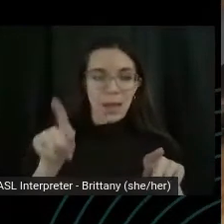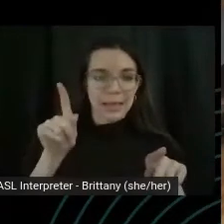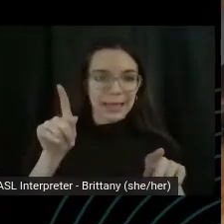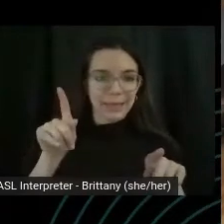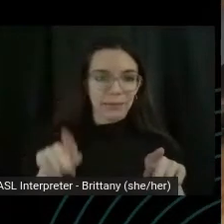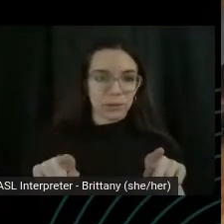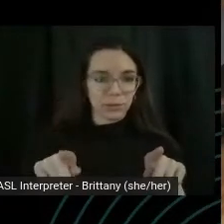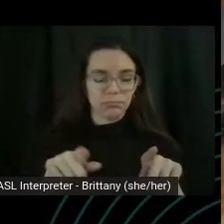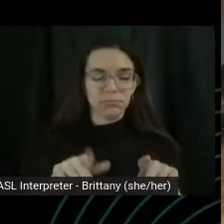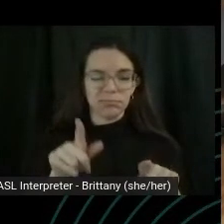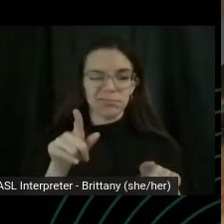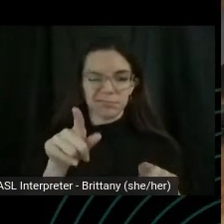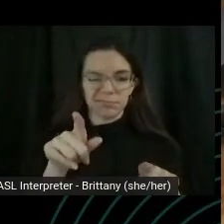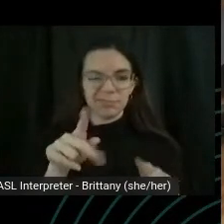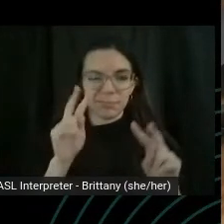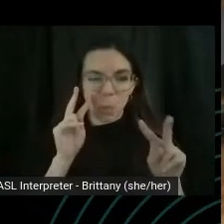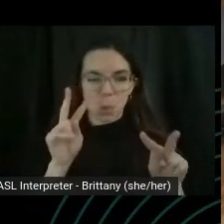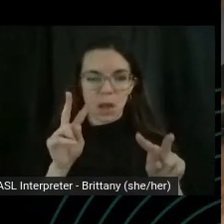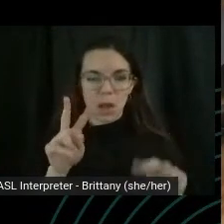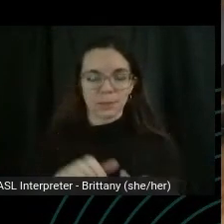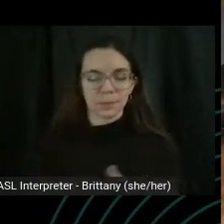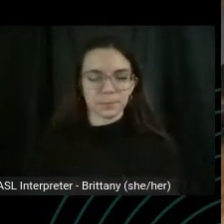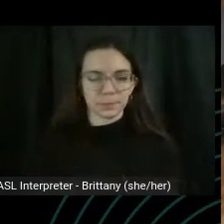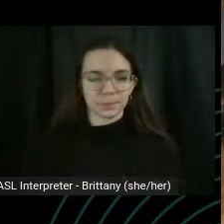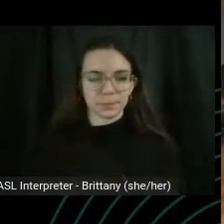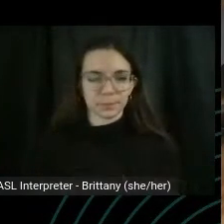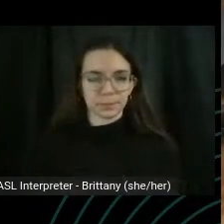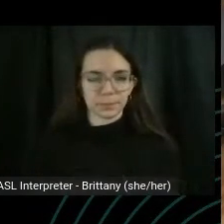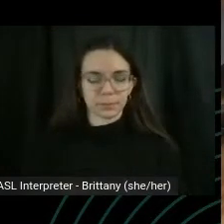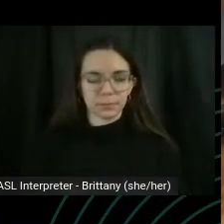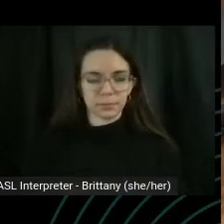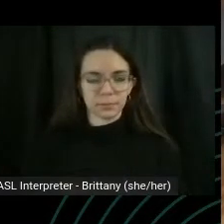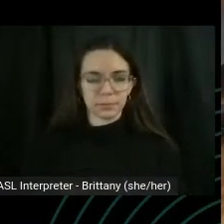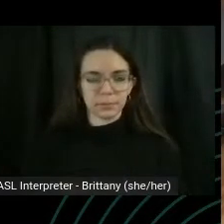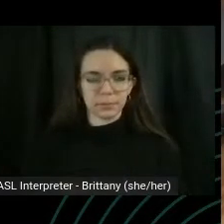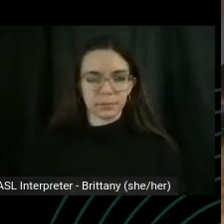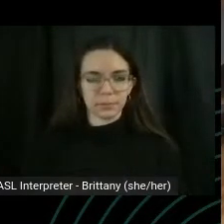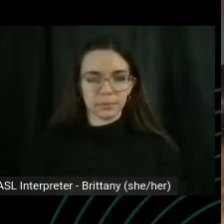So almost like I'm going to shift and stand on that wall and then lift my